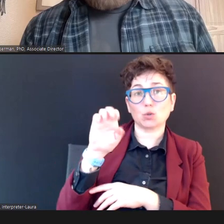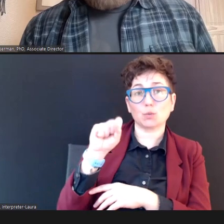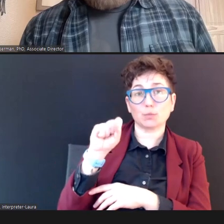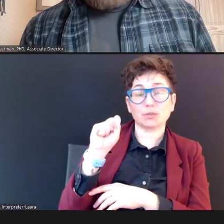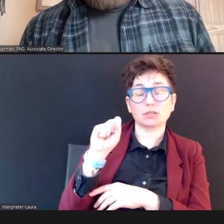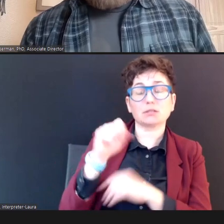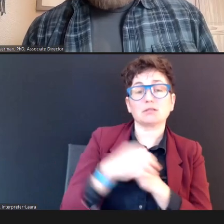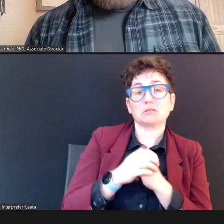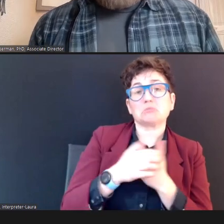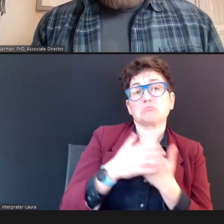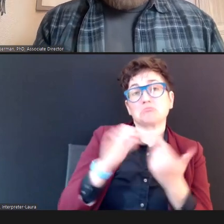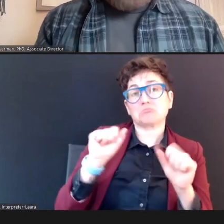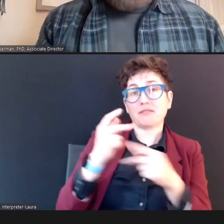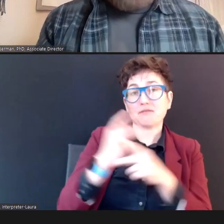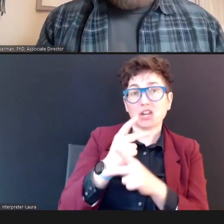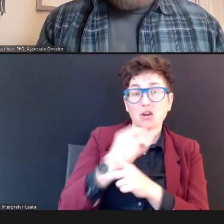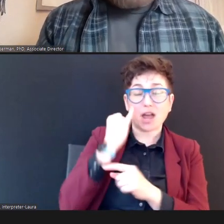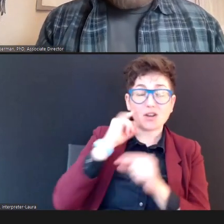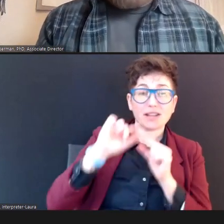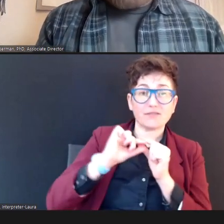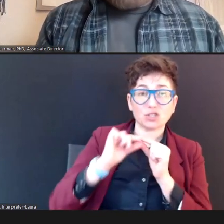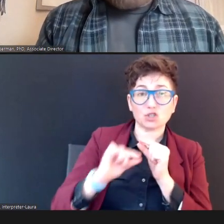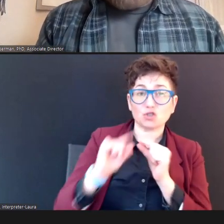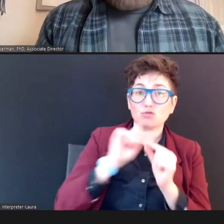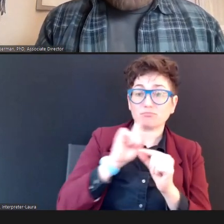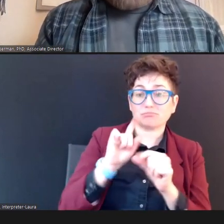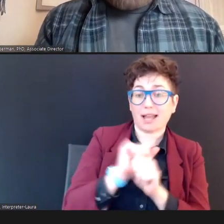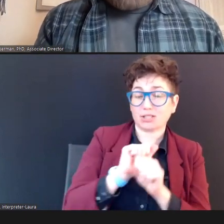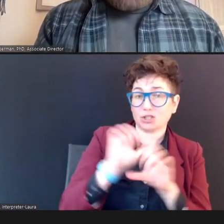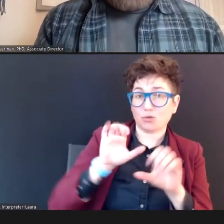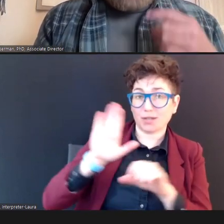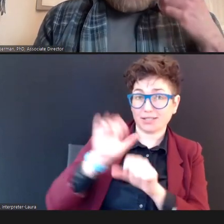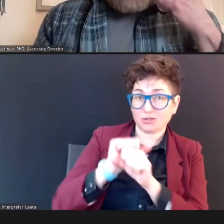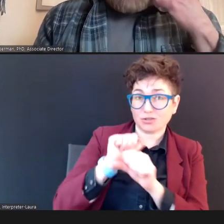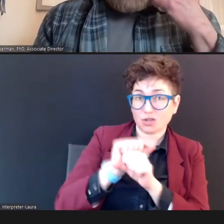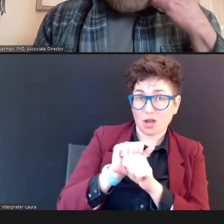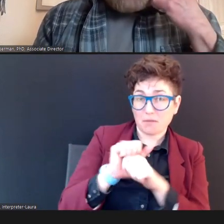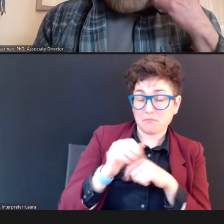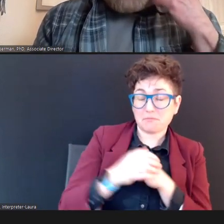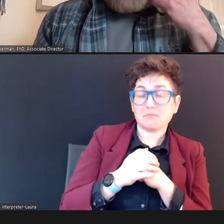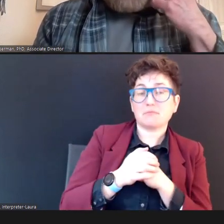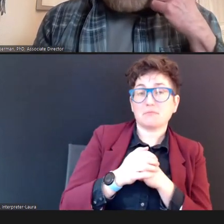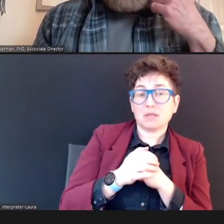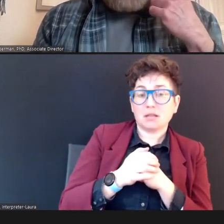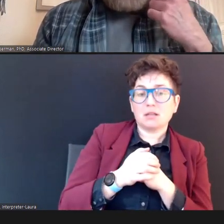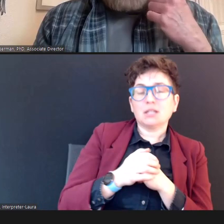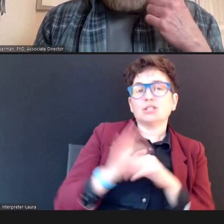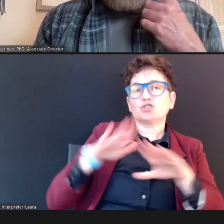doing the job they have been put in to do. Children, with PE tubes, they should pass the hearing screening,